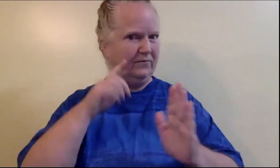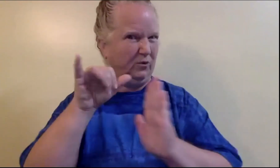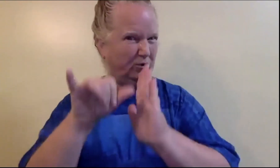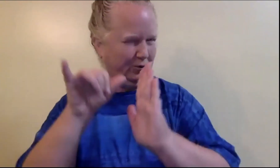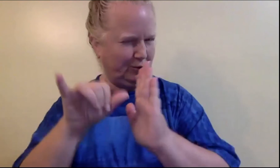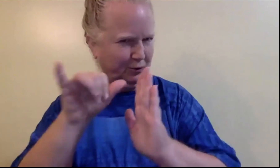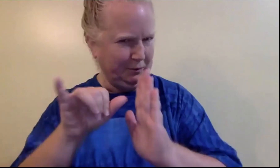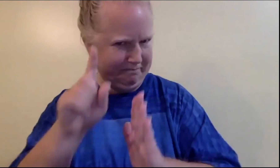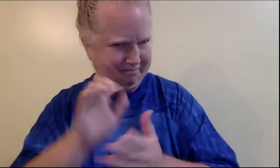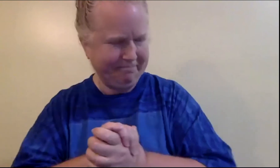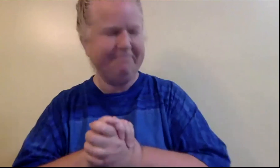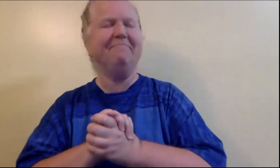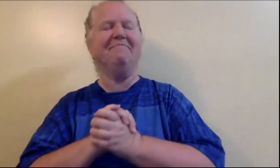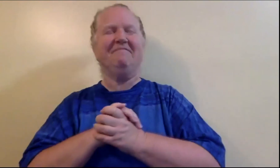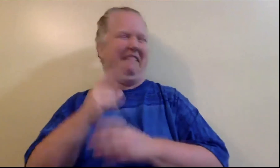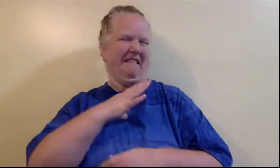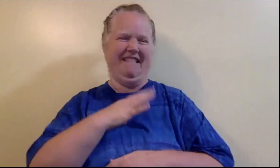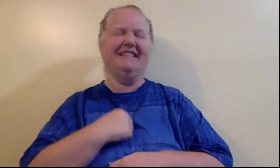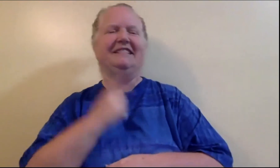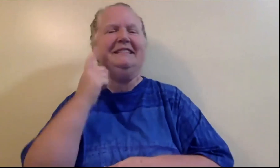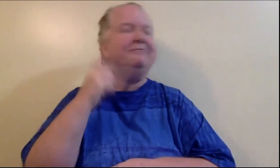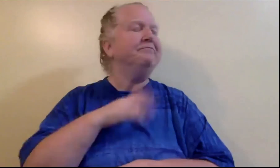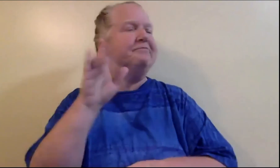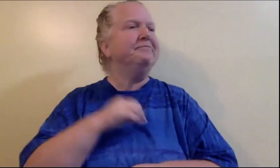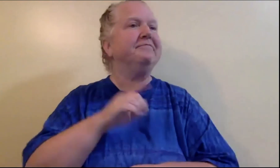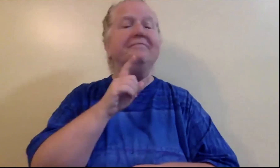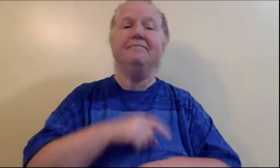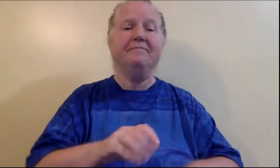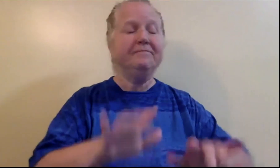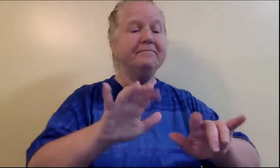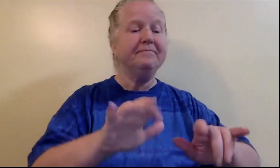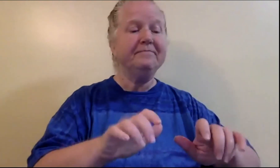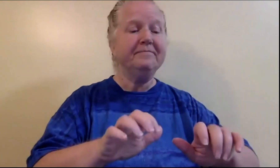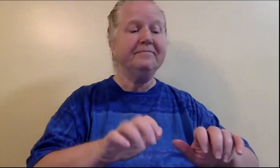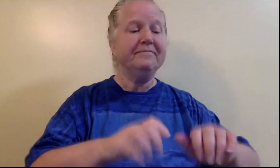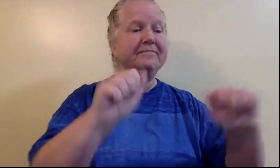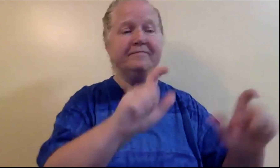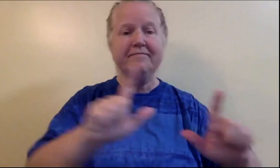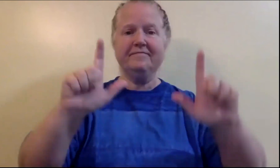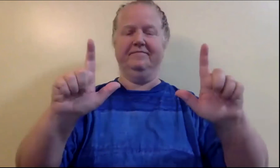Now, onto my YouTube list.